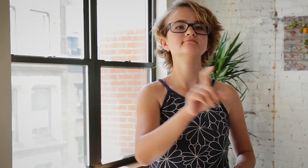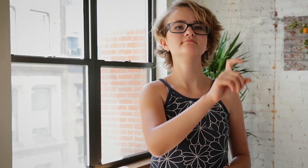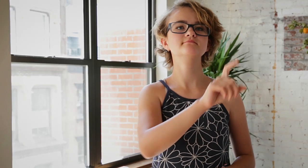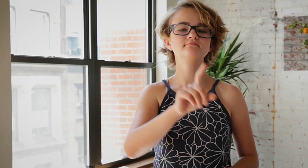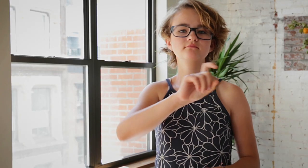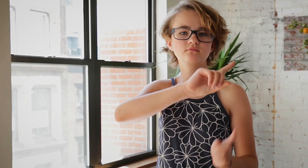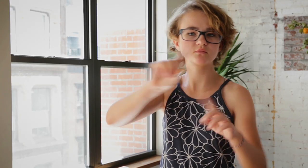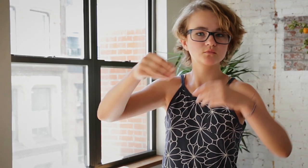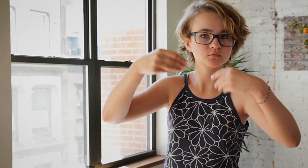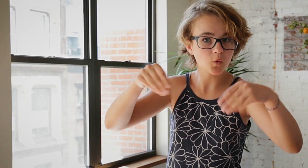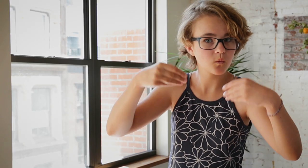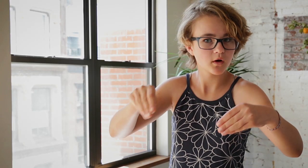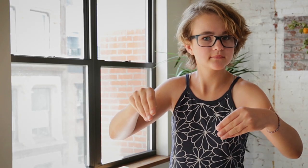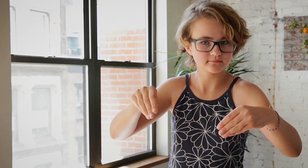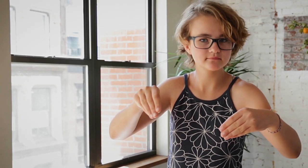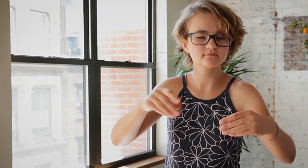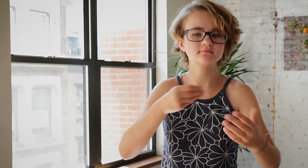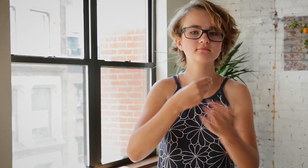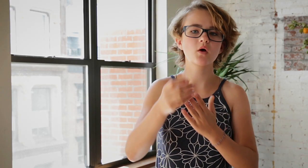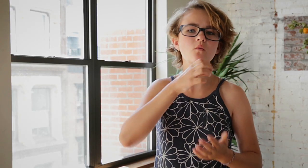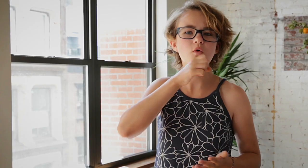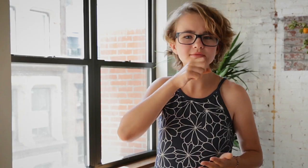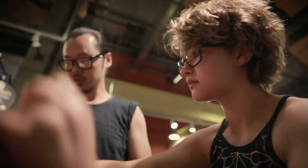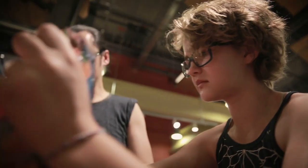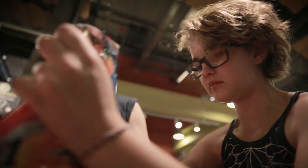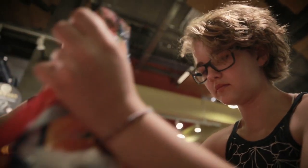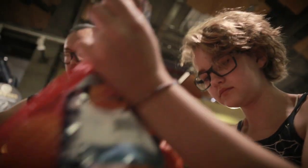Then we went to a store to buy some oranges.